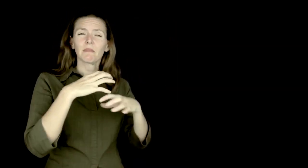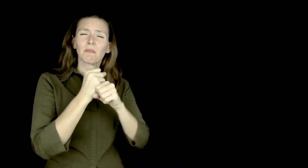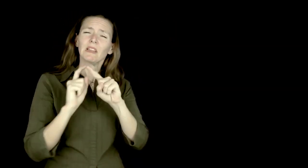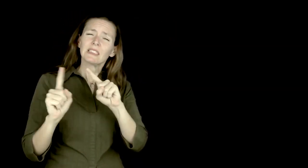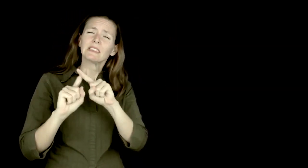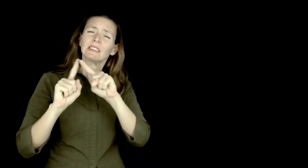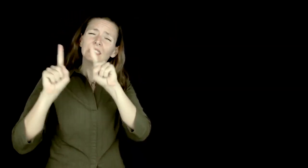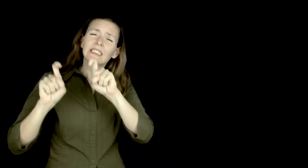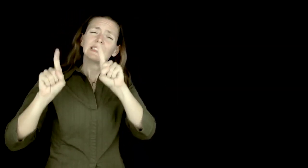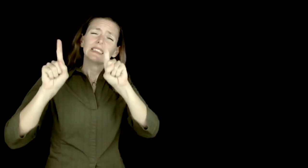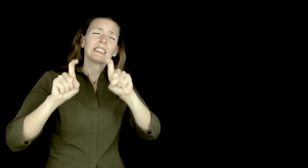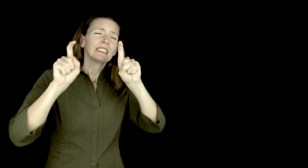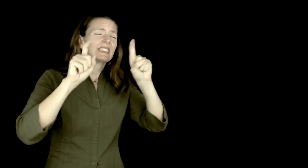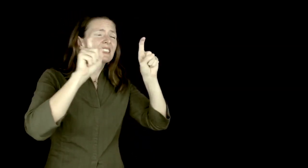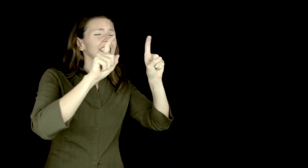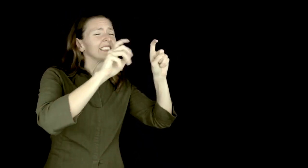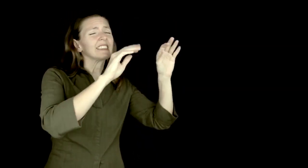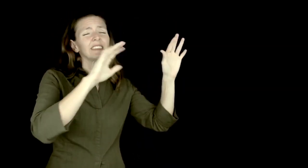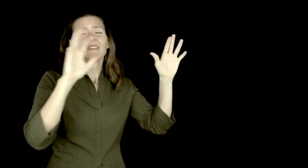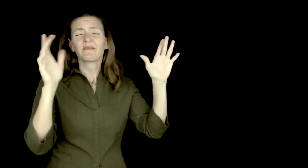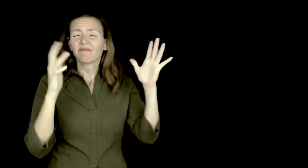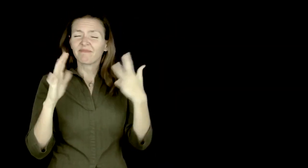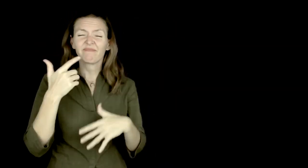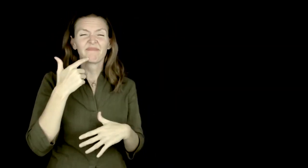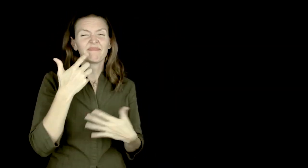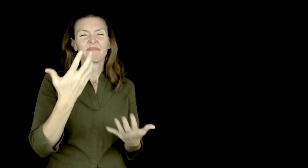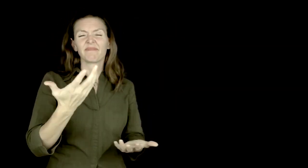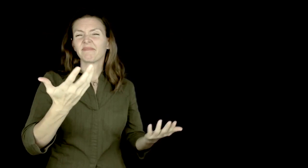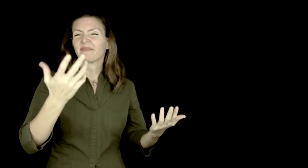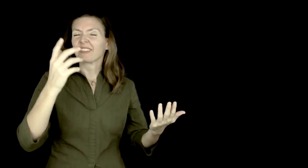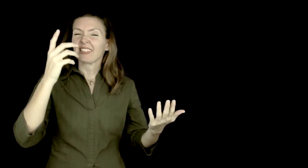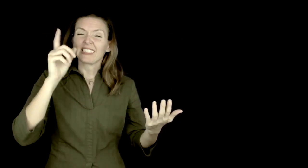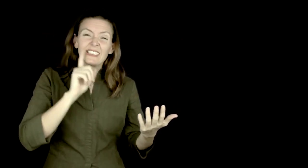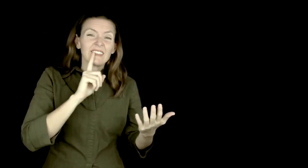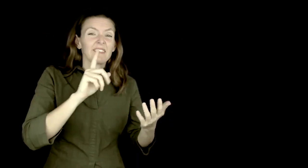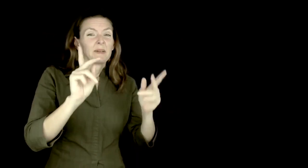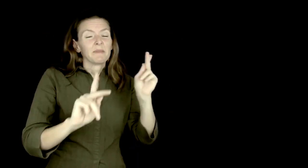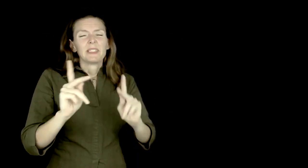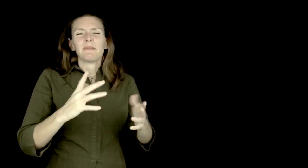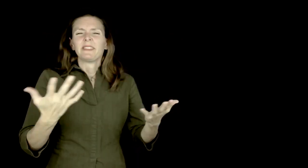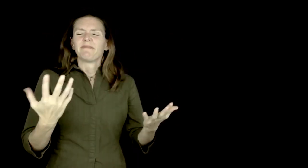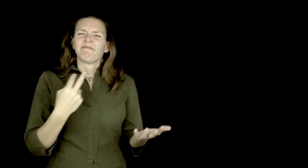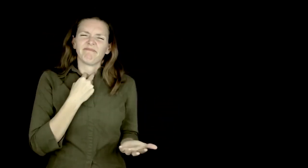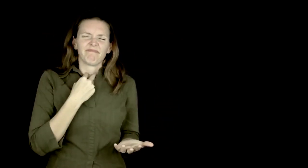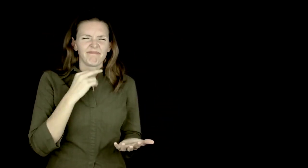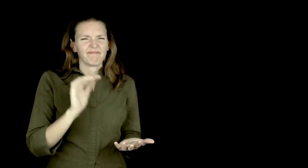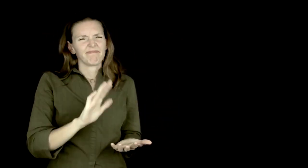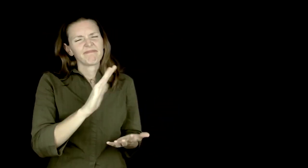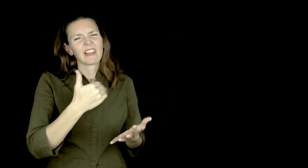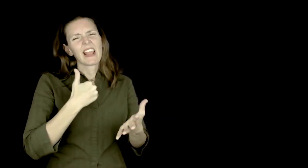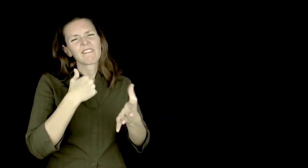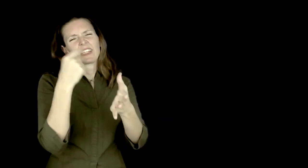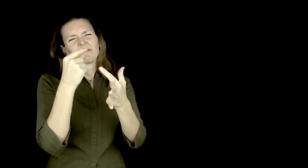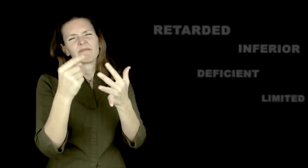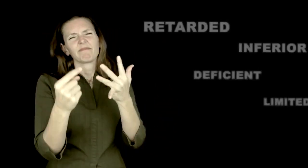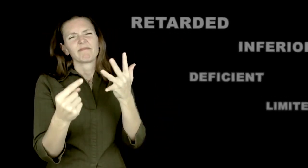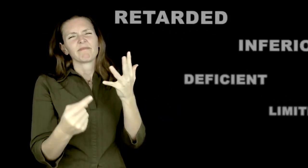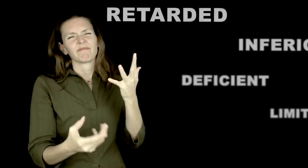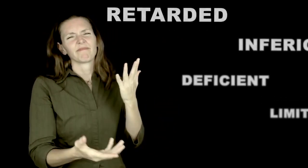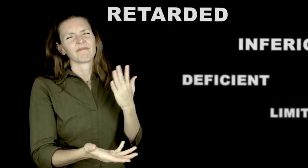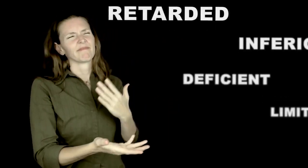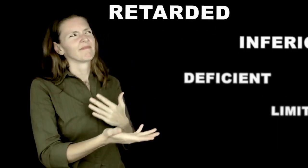That book included a summary of different tests done on deaf people saying that deaf people are…